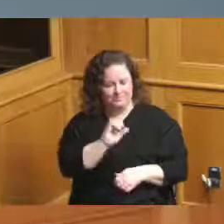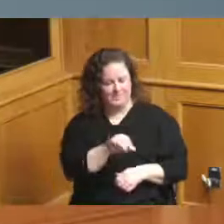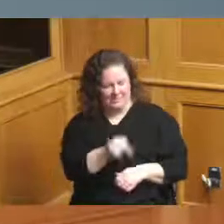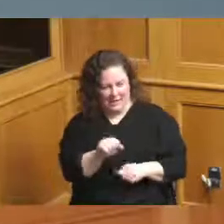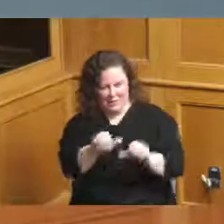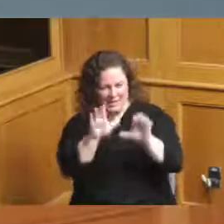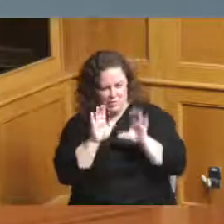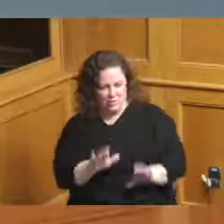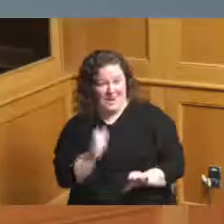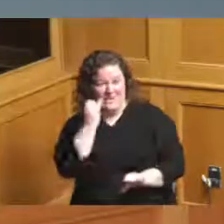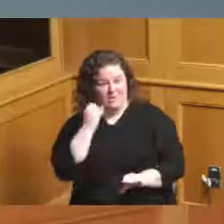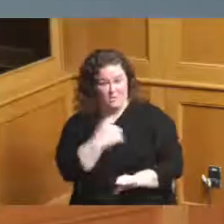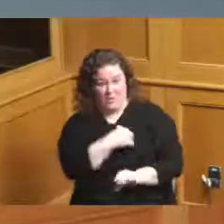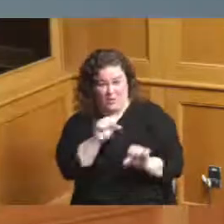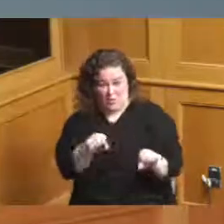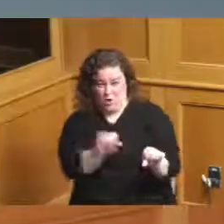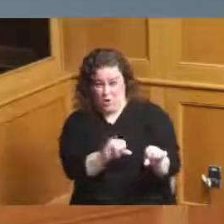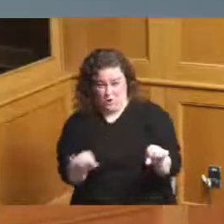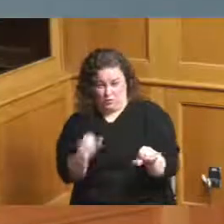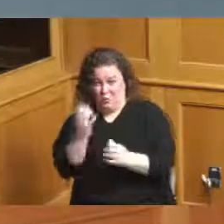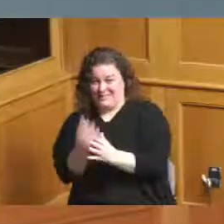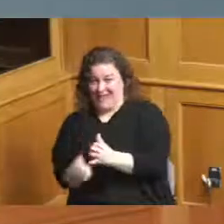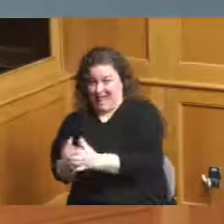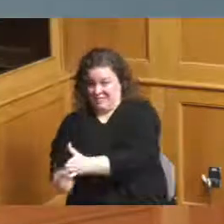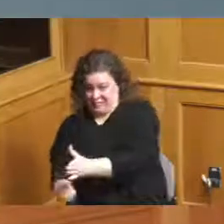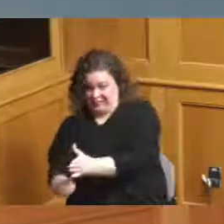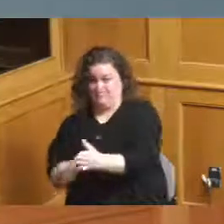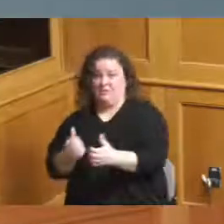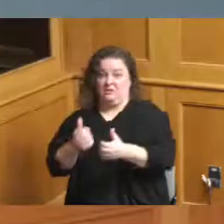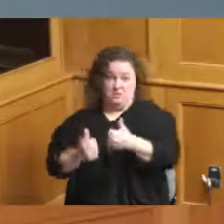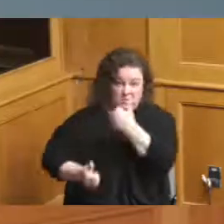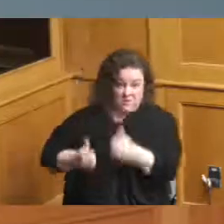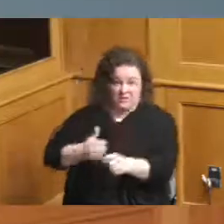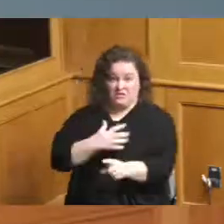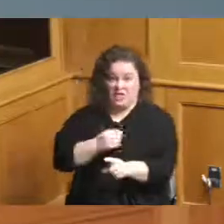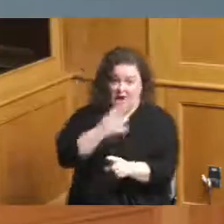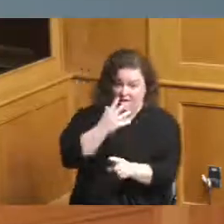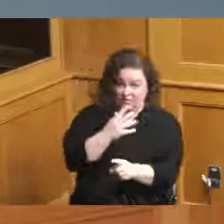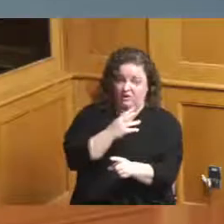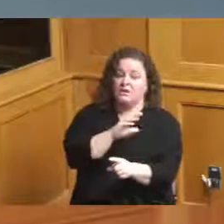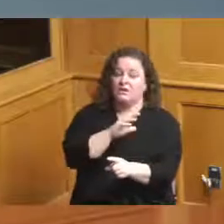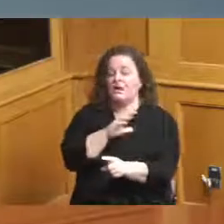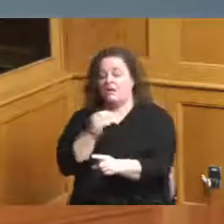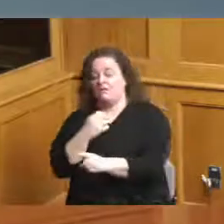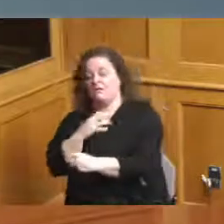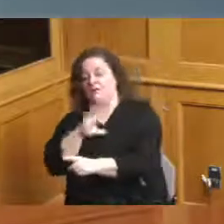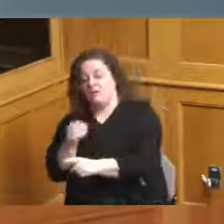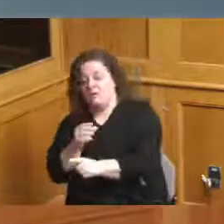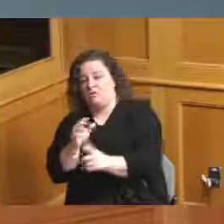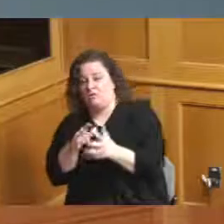it for the deaths also okay thank you I appreciate it Vice President Reece any questions or comments